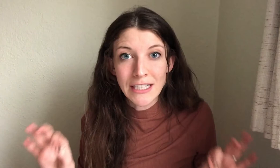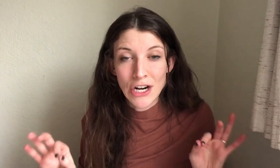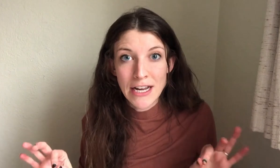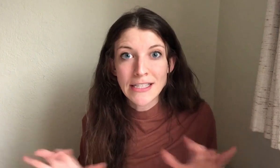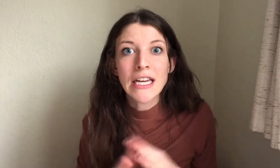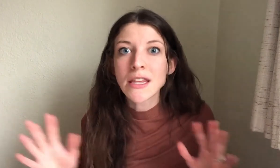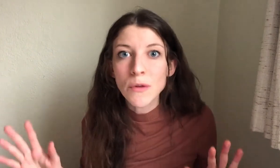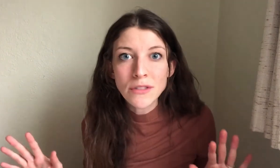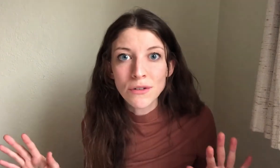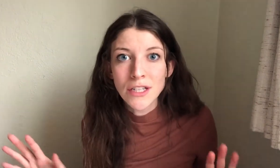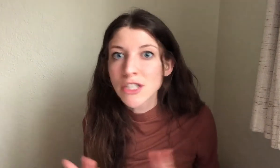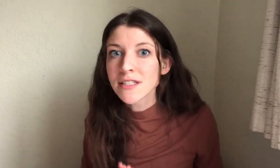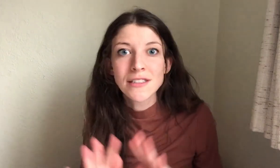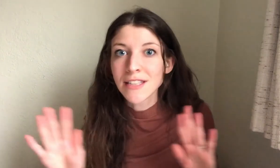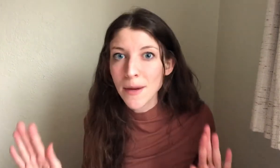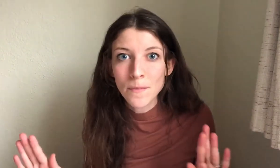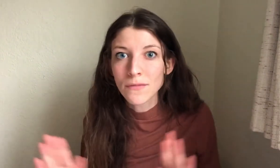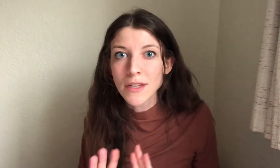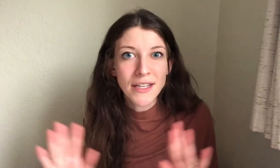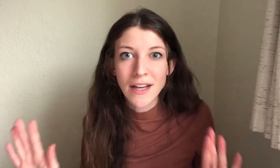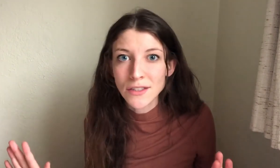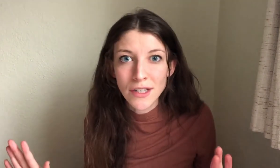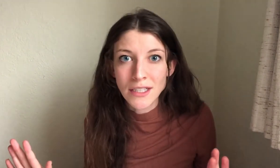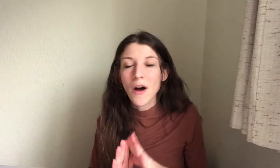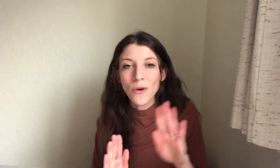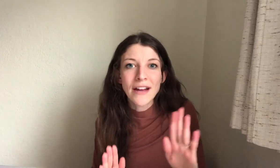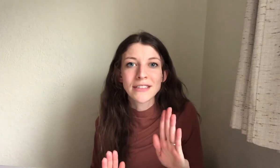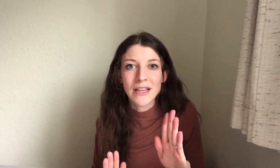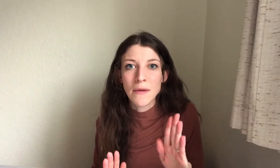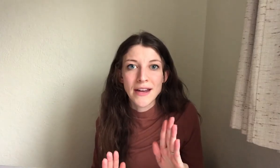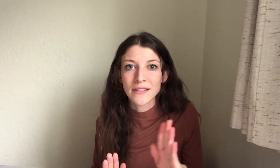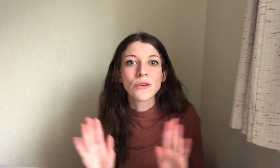hearing aids, get the Bluetooth just skip the accessory. Although I have to say the mics, those